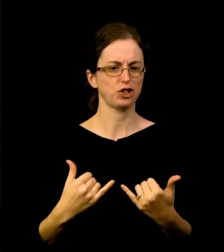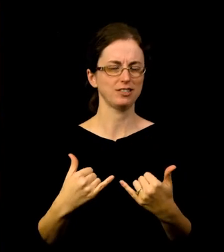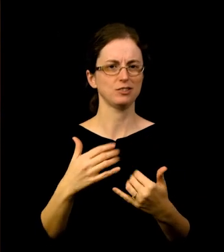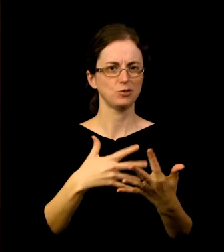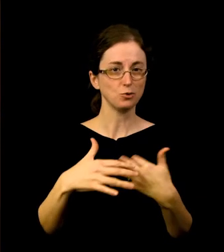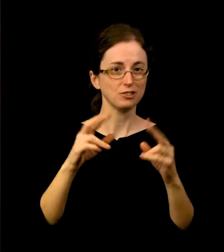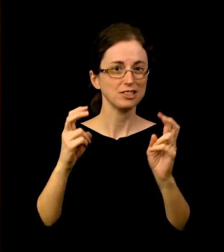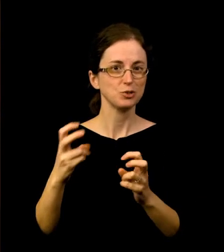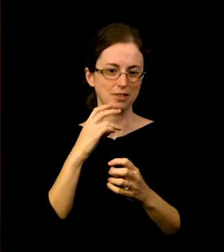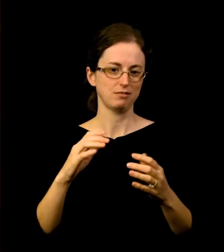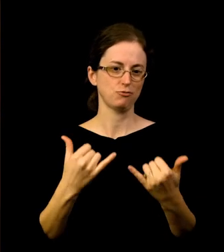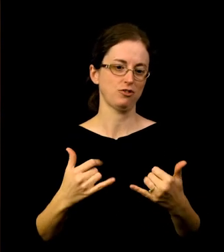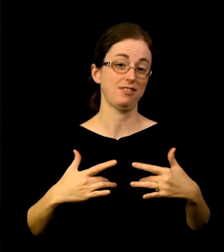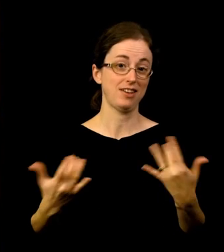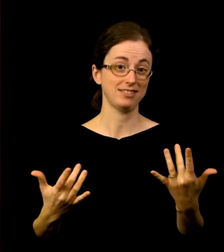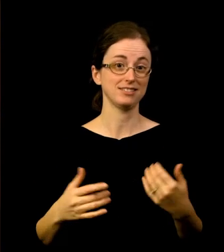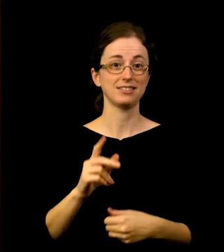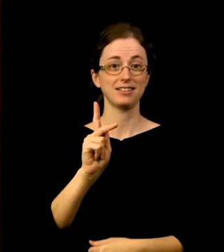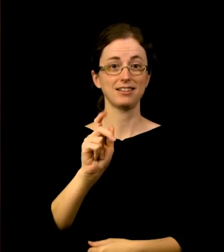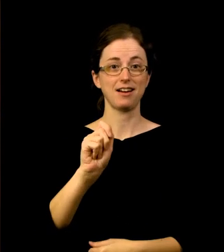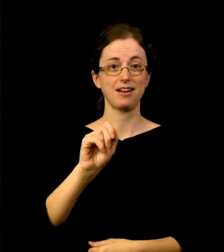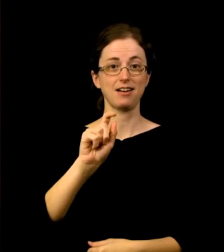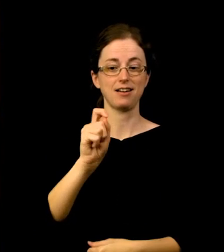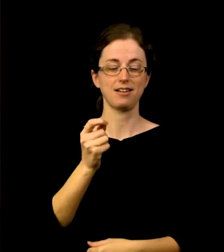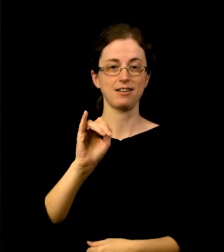Ka’ila Farrell-Smith is a Klamath-Modoc painter and conceptual artist